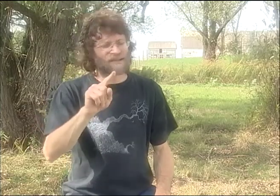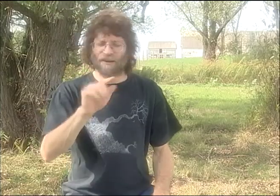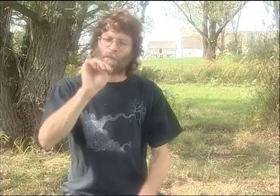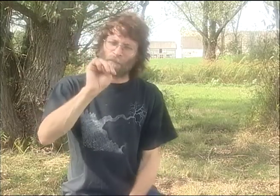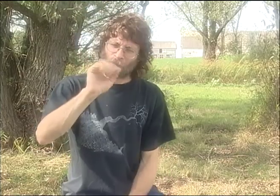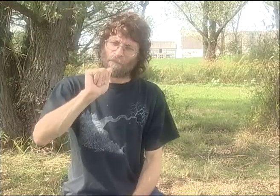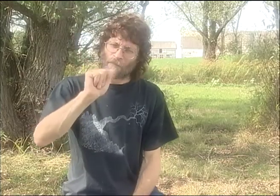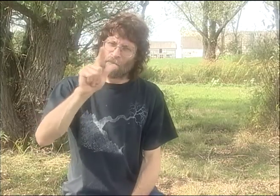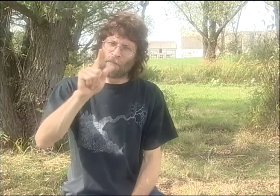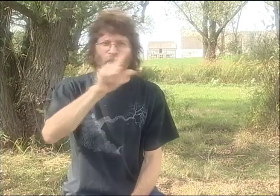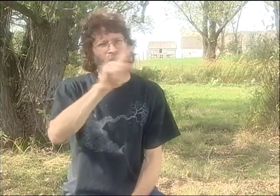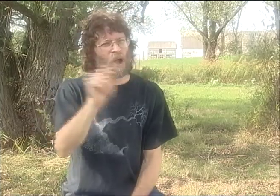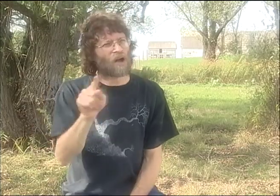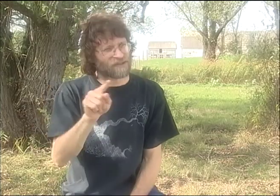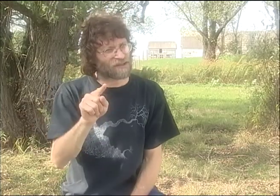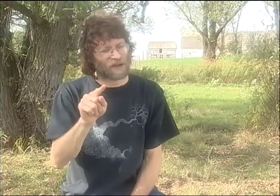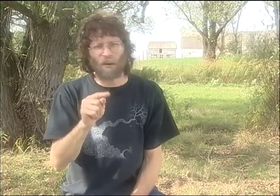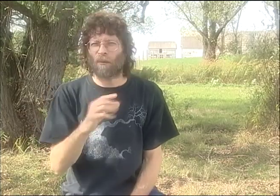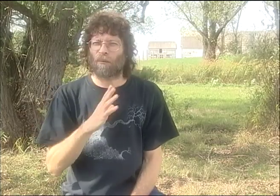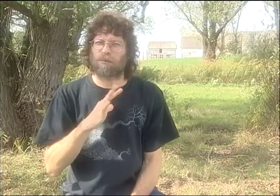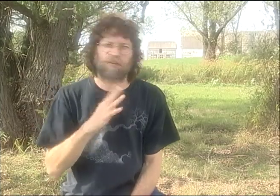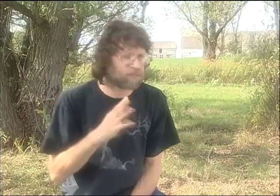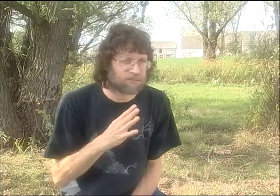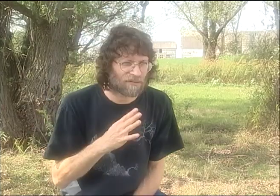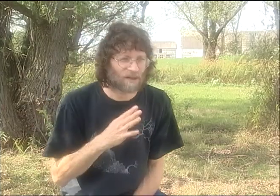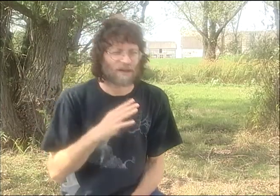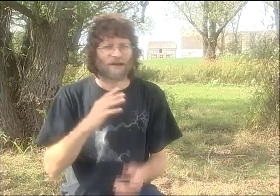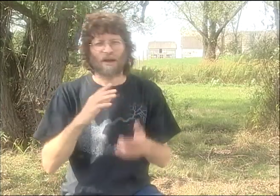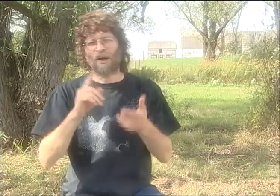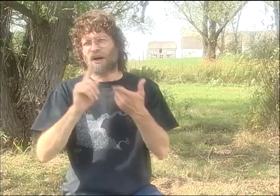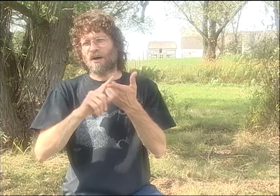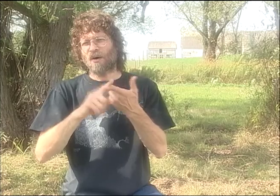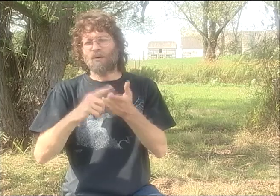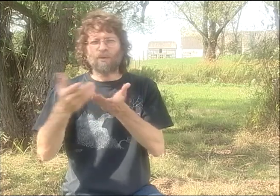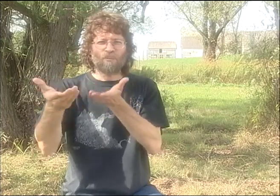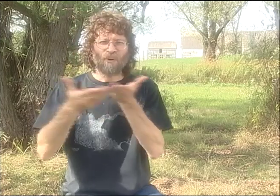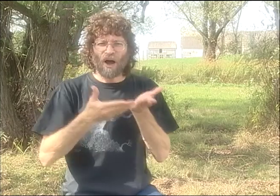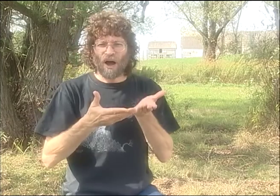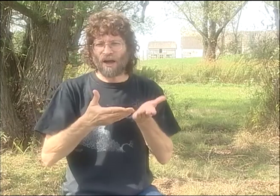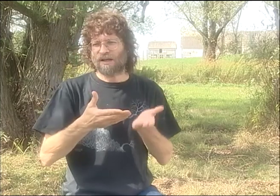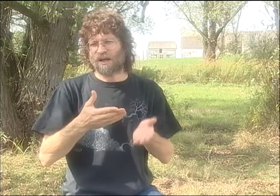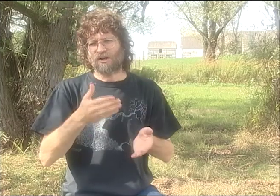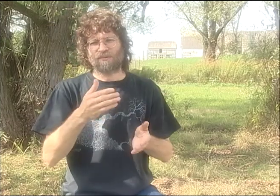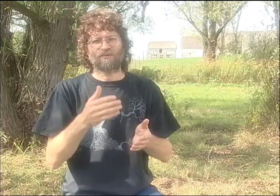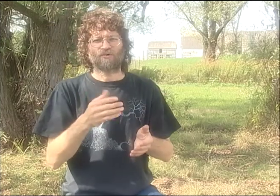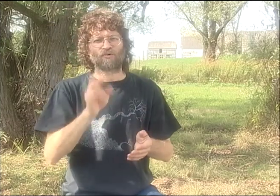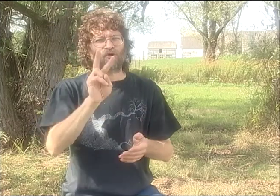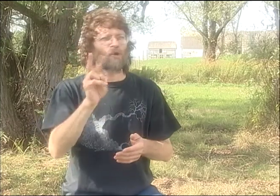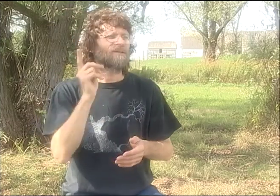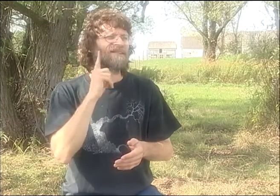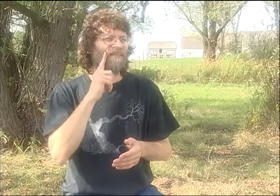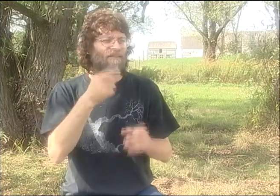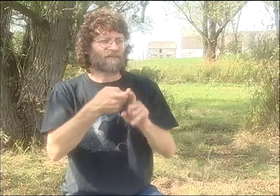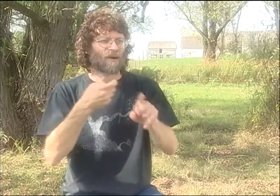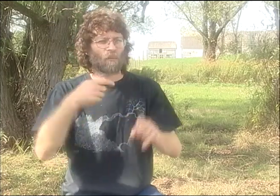WE BROUGHT IN MALZ, WHO WAS INCREDIBLE.